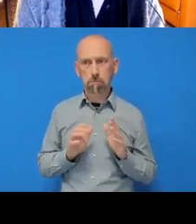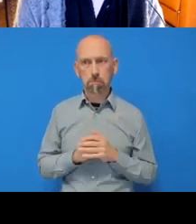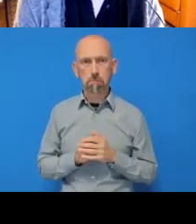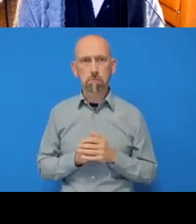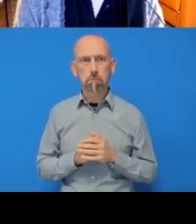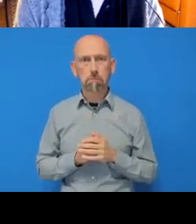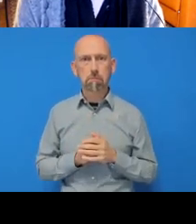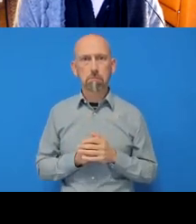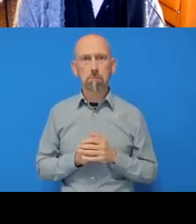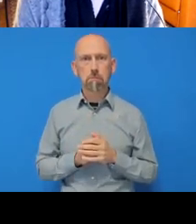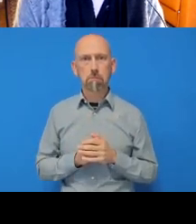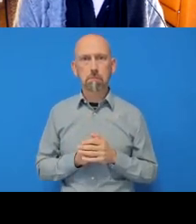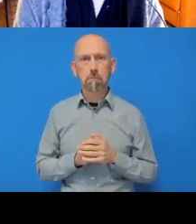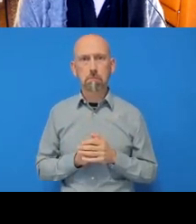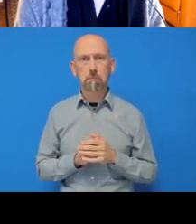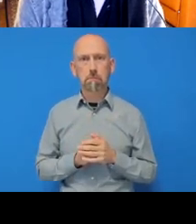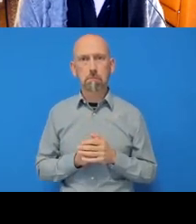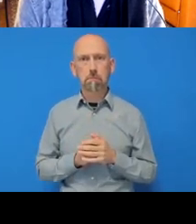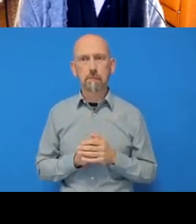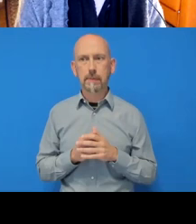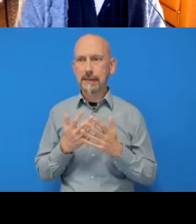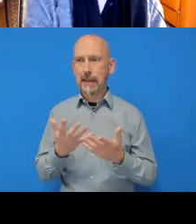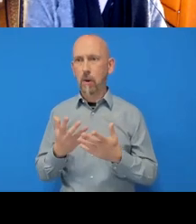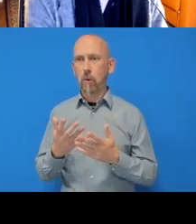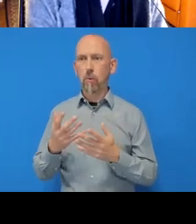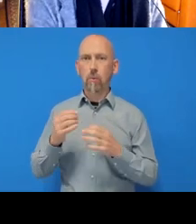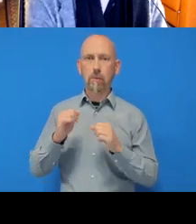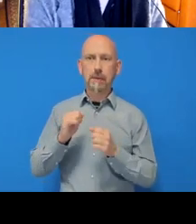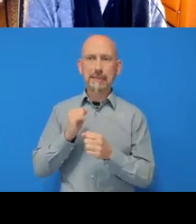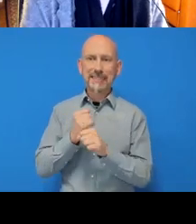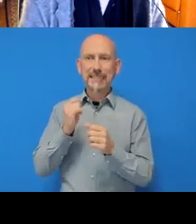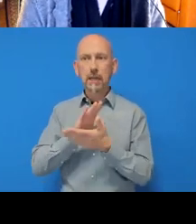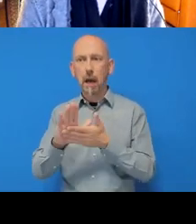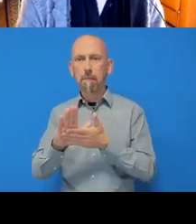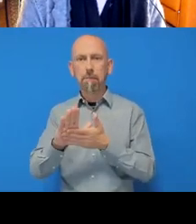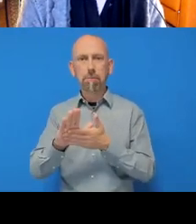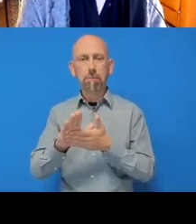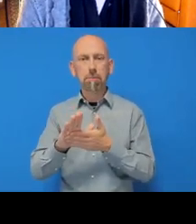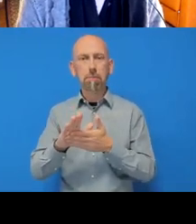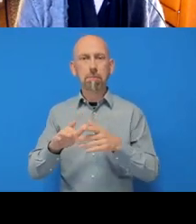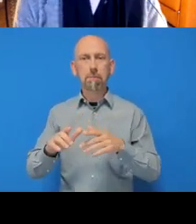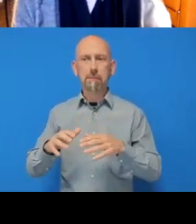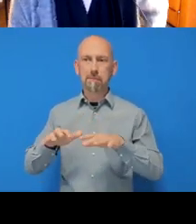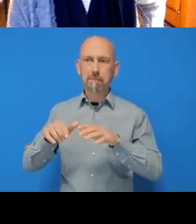Oh my god, have I closed GitHub Desktop? That’s annoying. I need that.